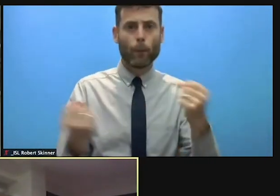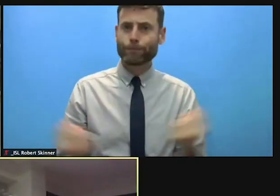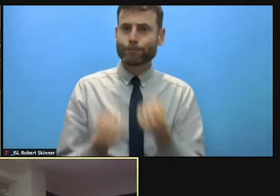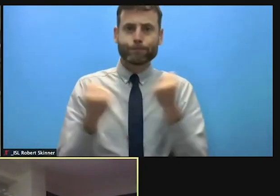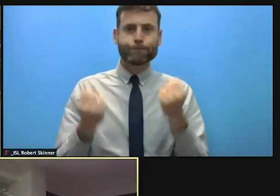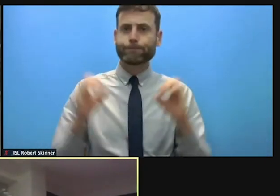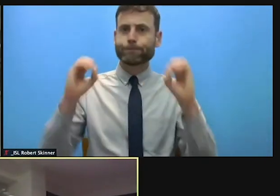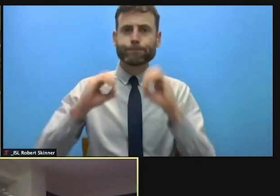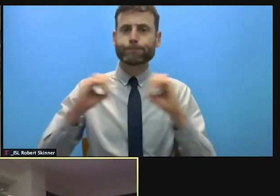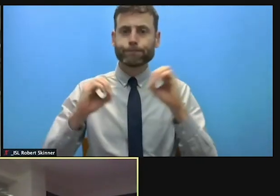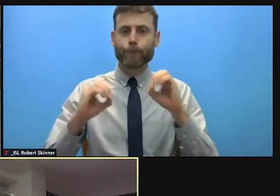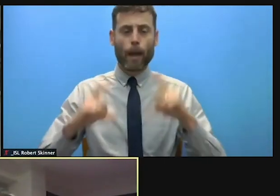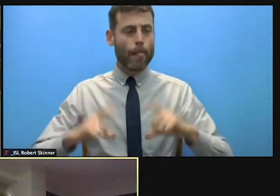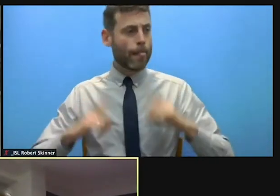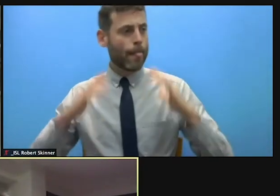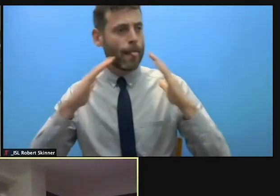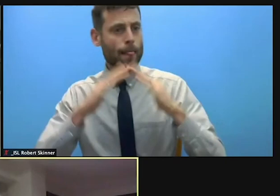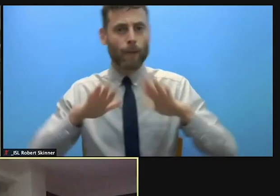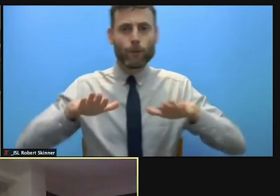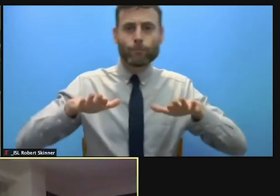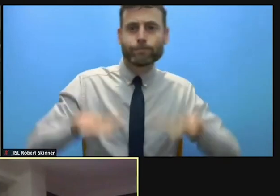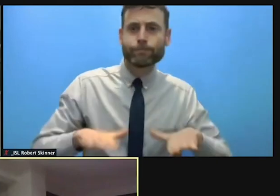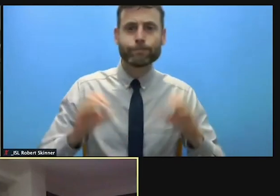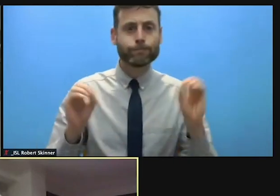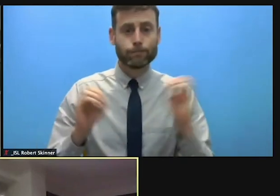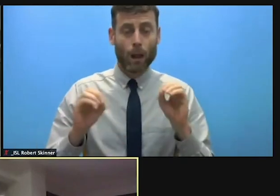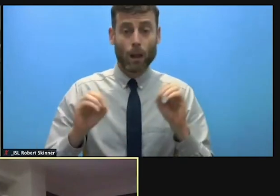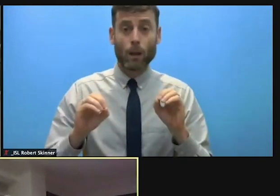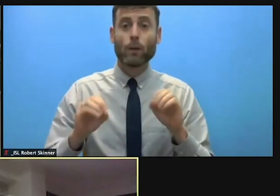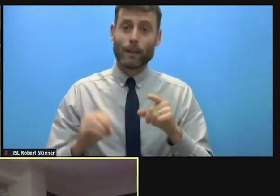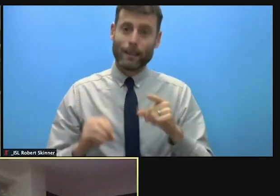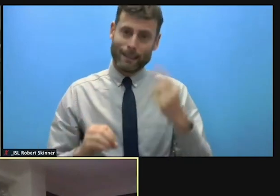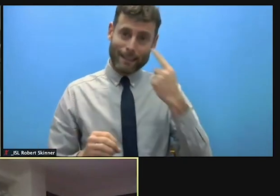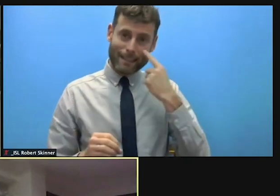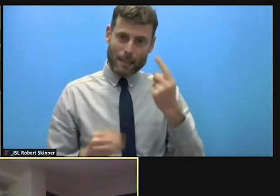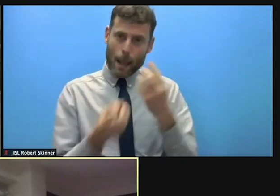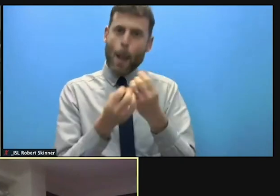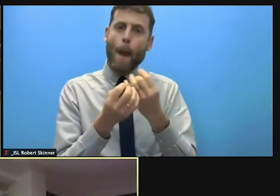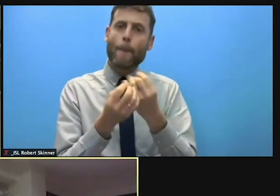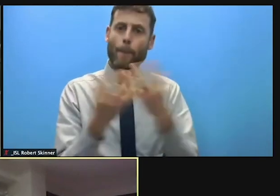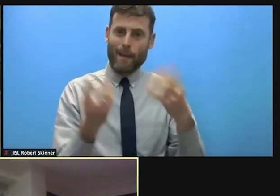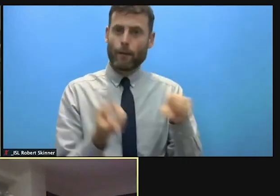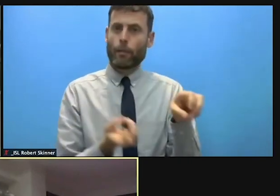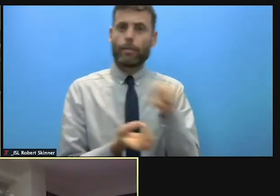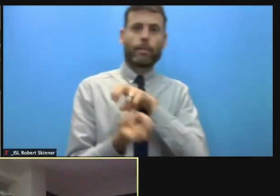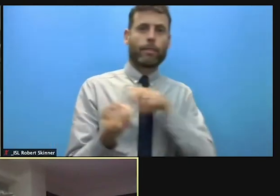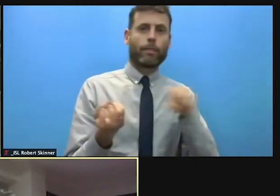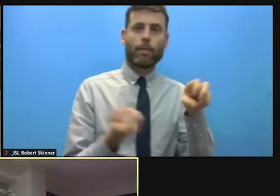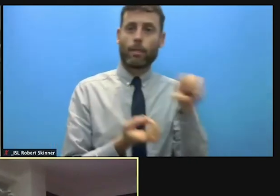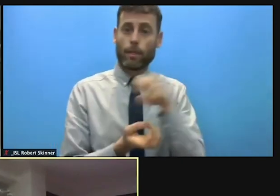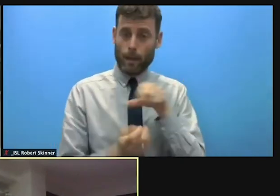the cost of their displacement in the first place, are at heightened risk of exposure to COVID 19.